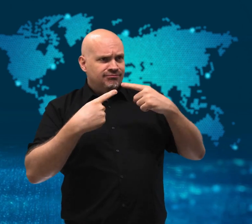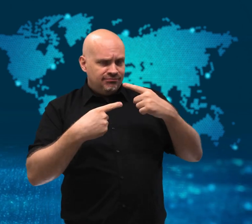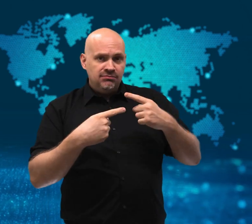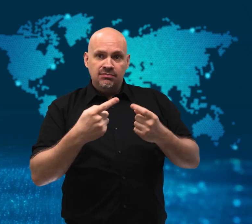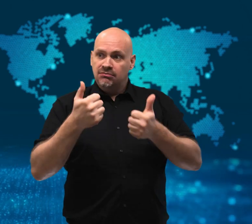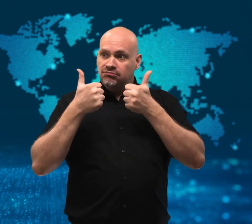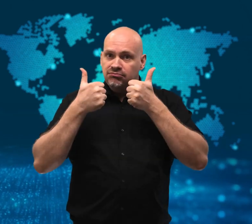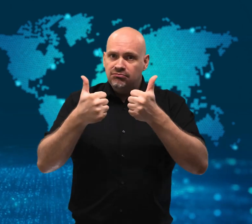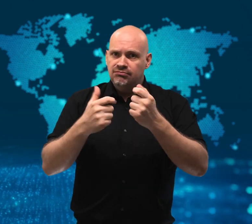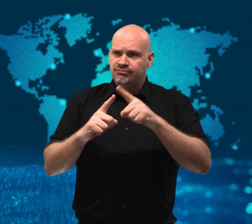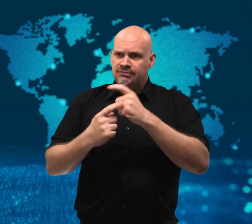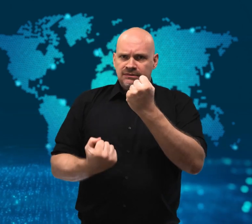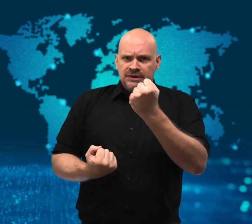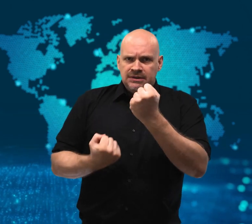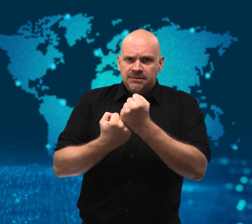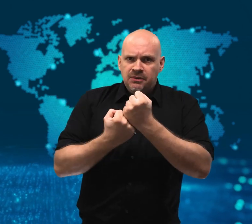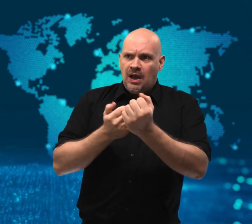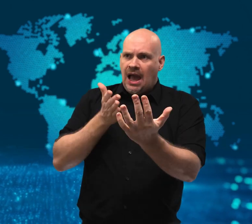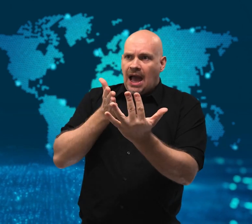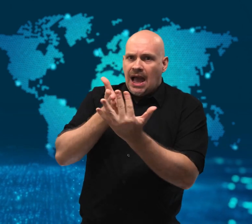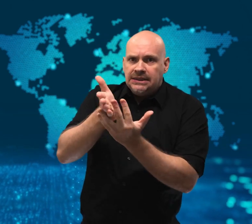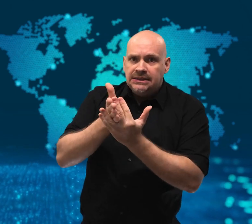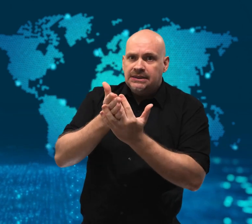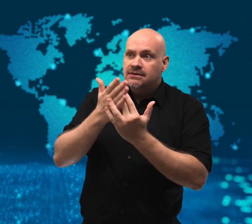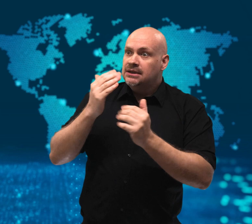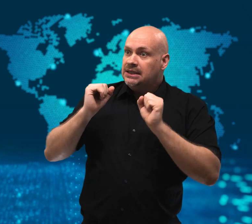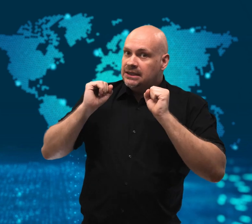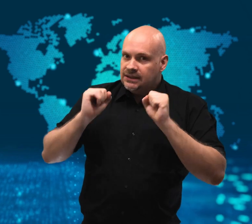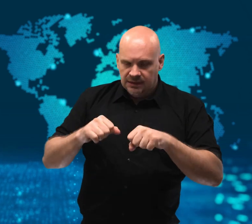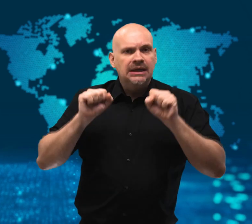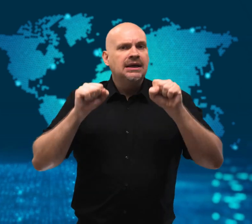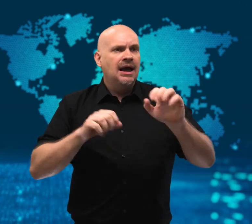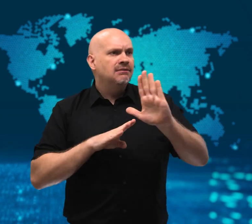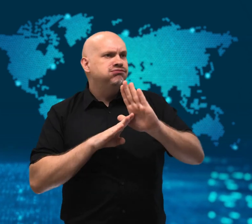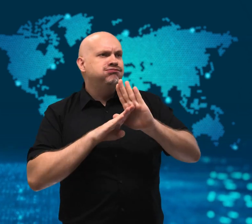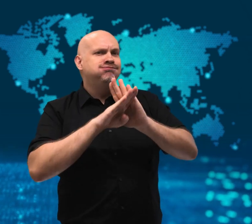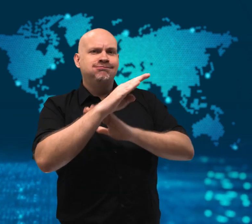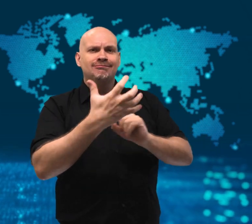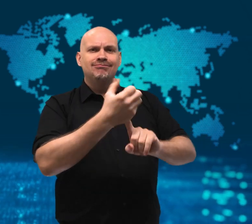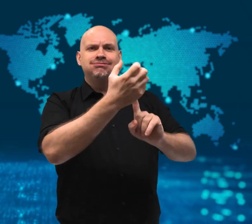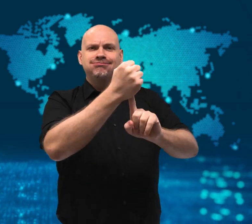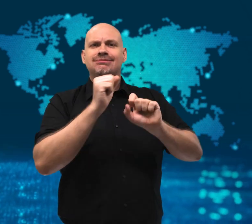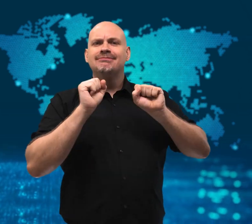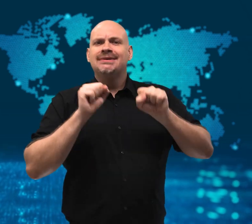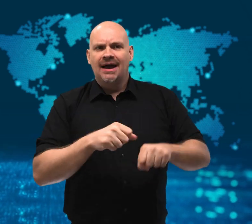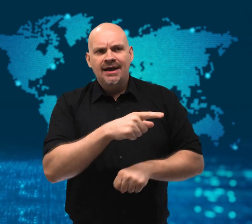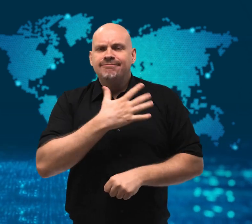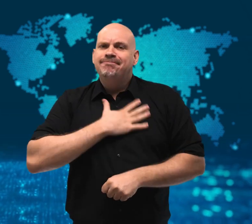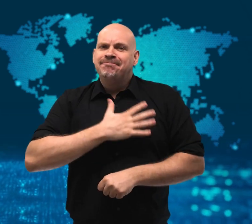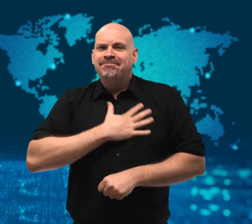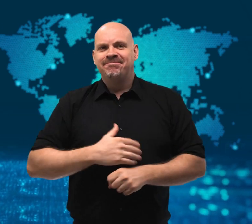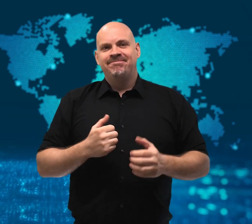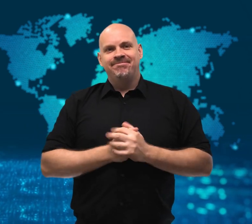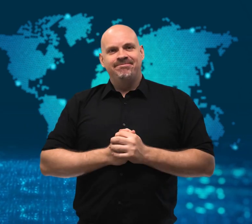great things when given access and support.